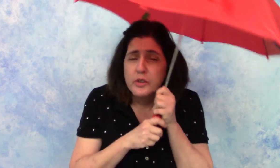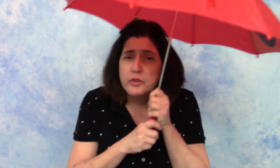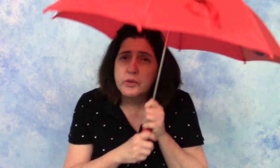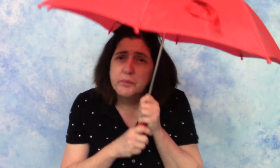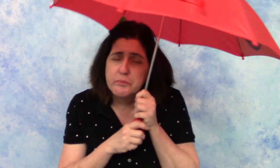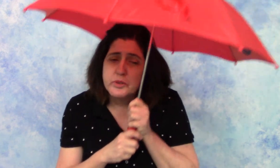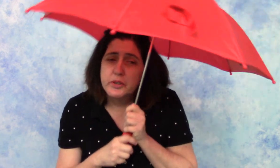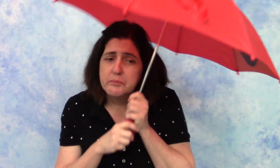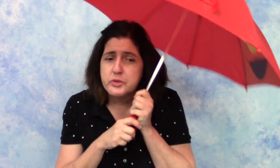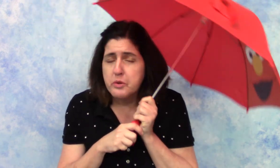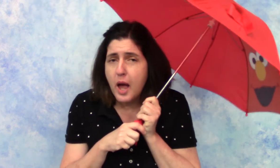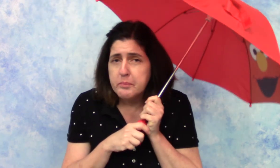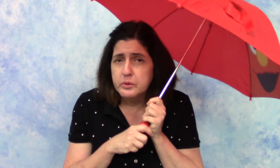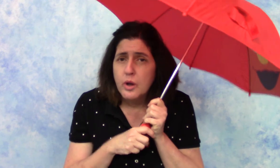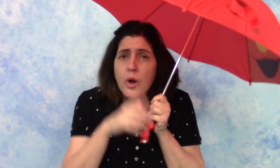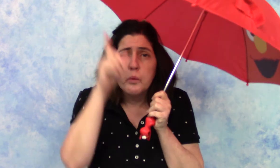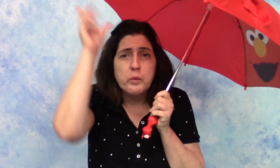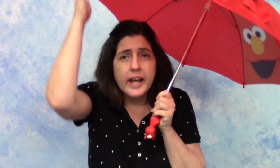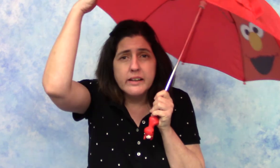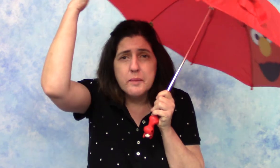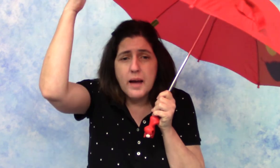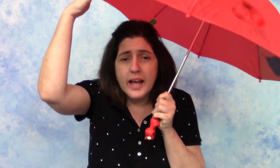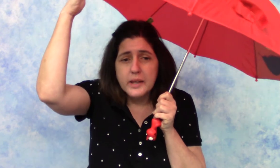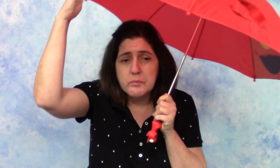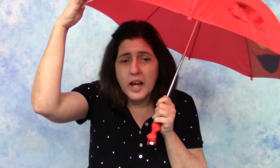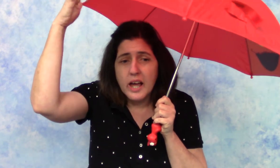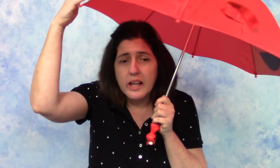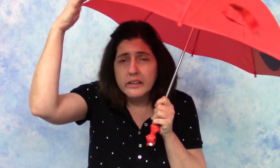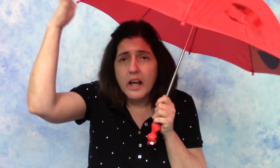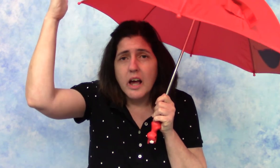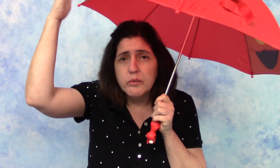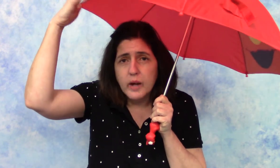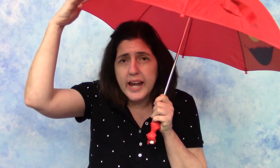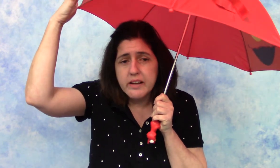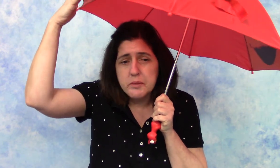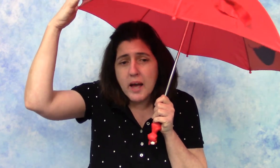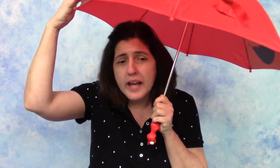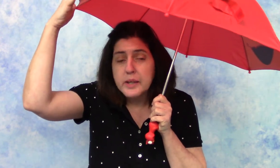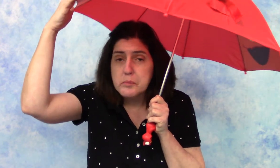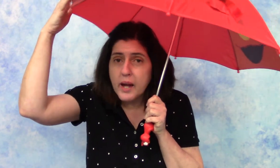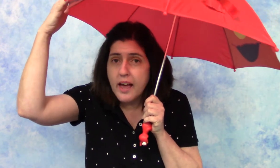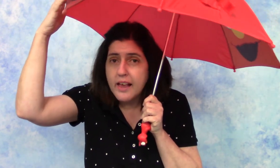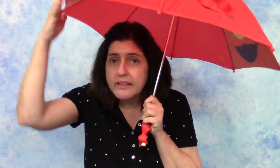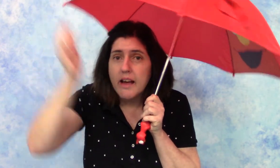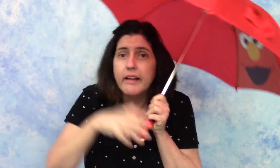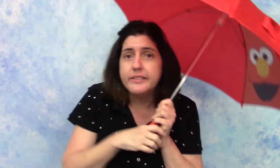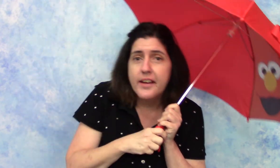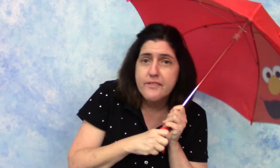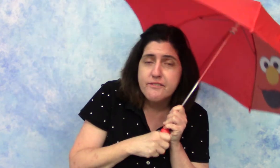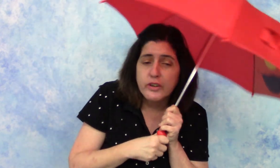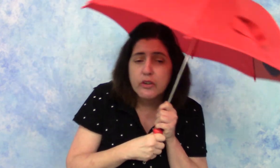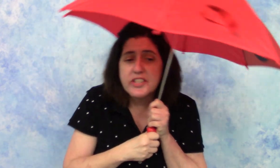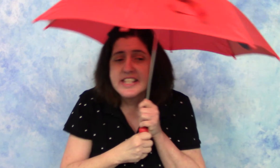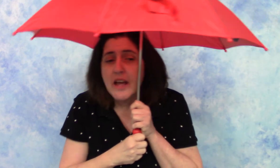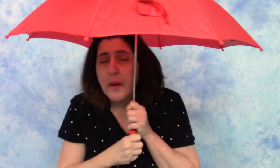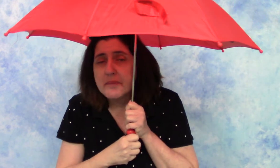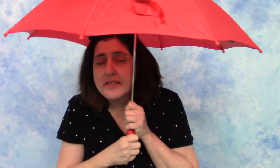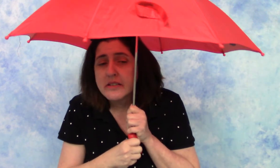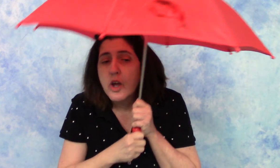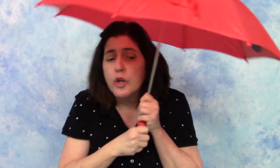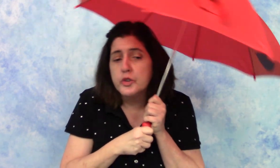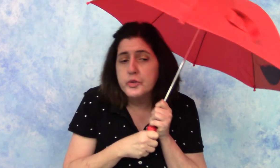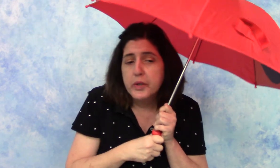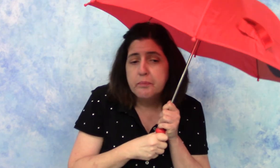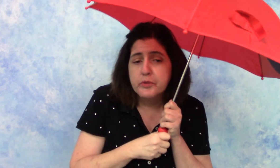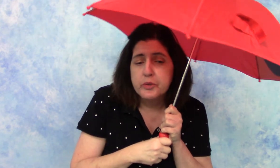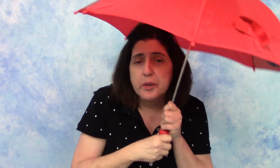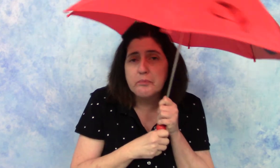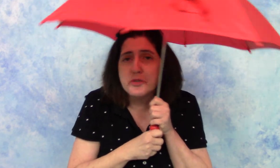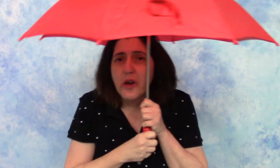drip drip drop. Rain on my umbrella, rain on my umbrella, never stops drip drip drop.